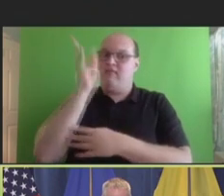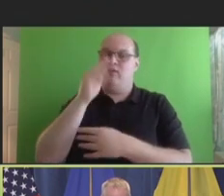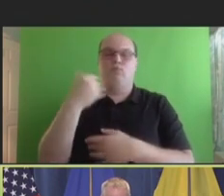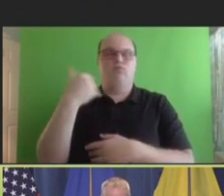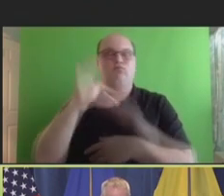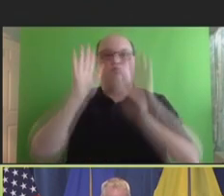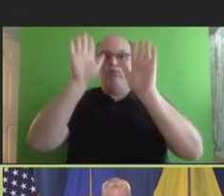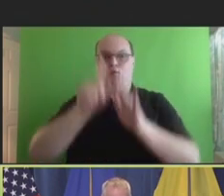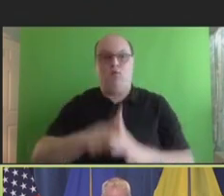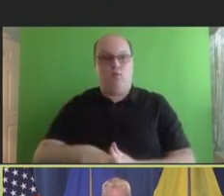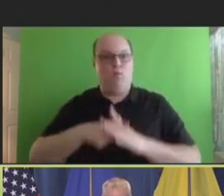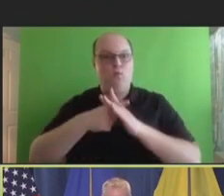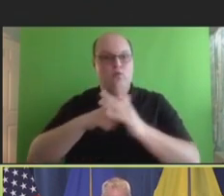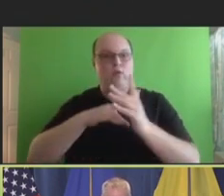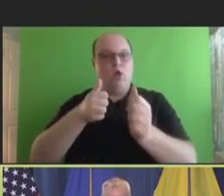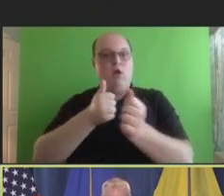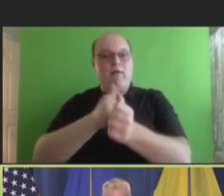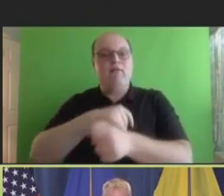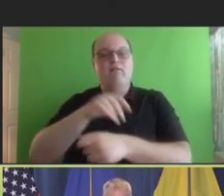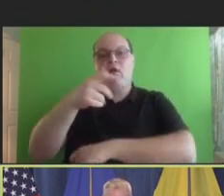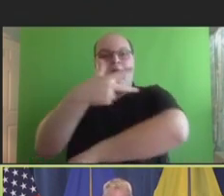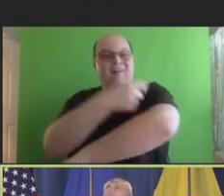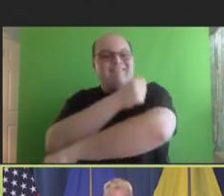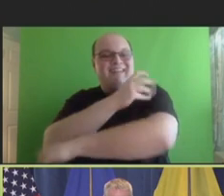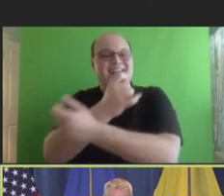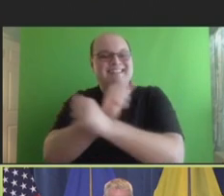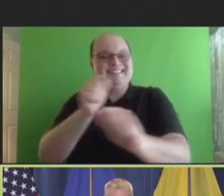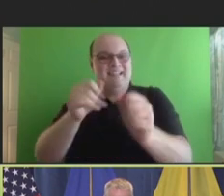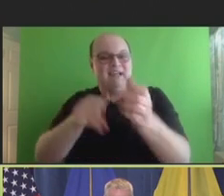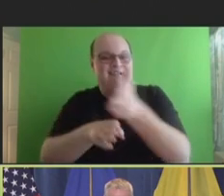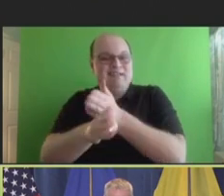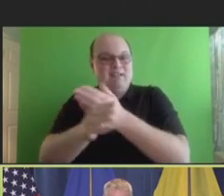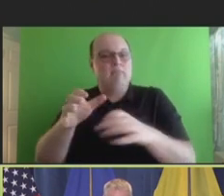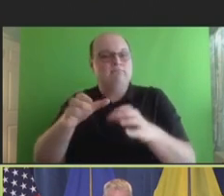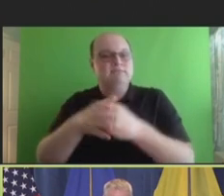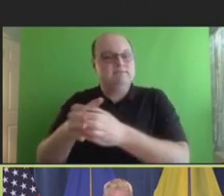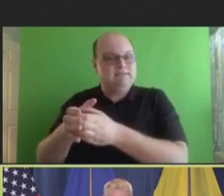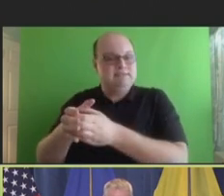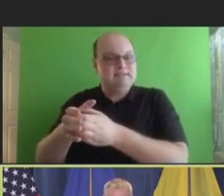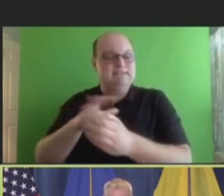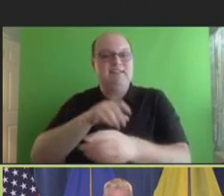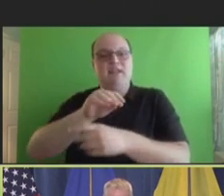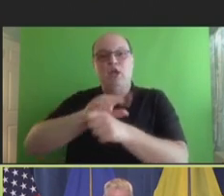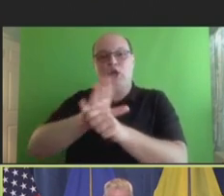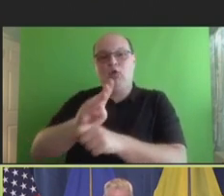a brief update from our Vaccine Safety Subcommittee. Then we'll receive a COVID-19 vaccine safety